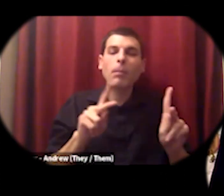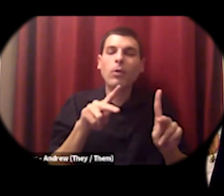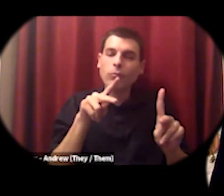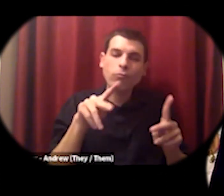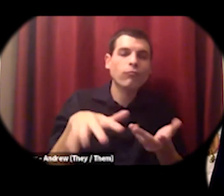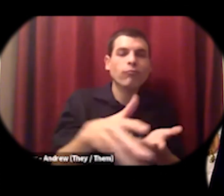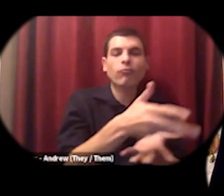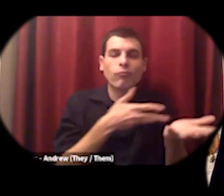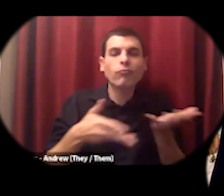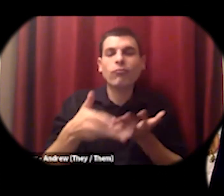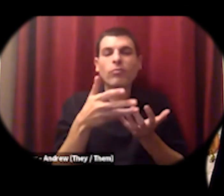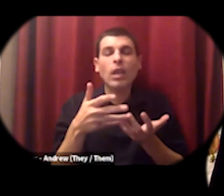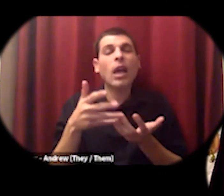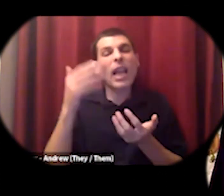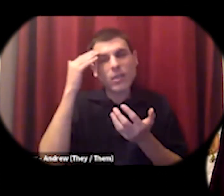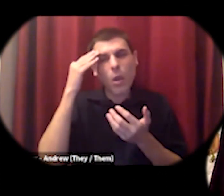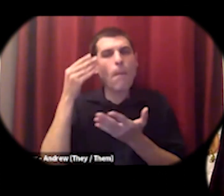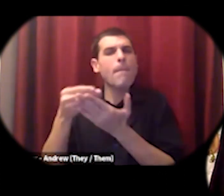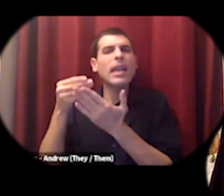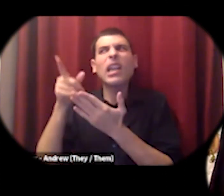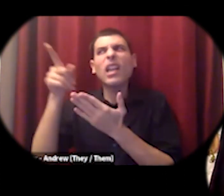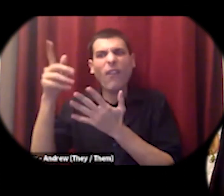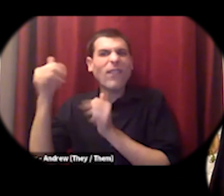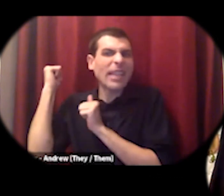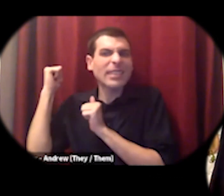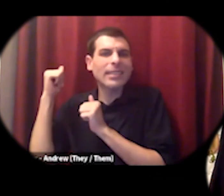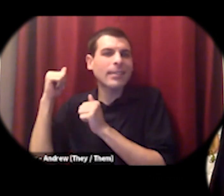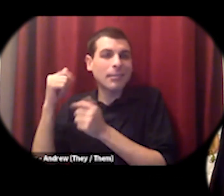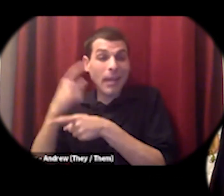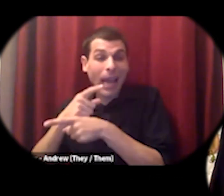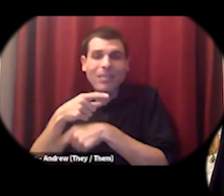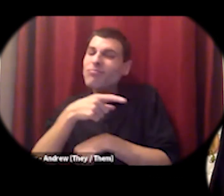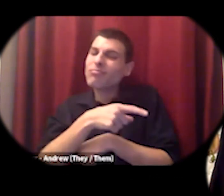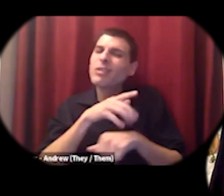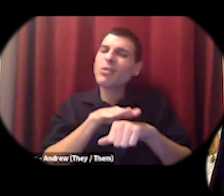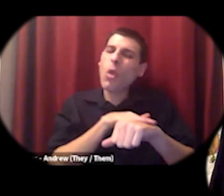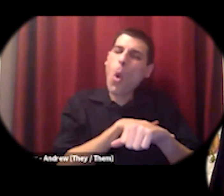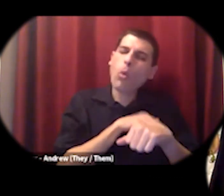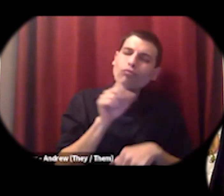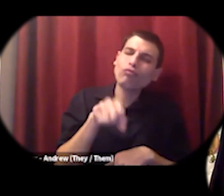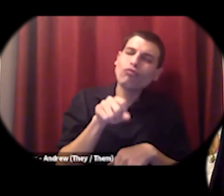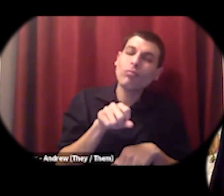slower ways to make money with returns you know rather than getting up into the 10